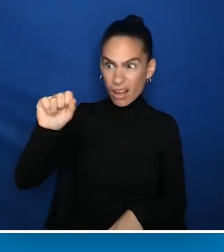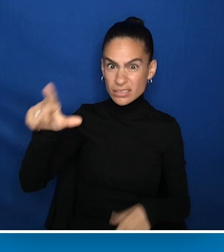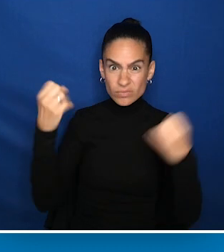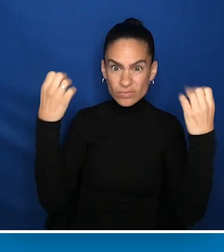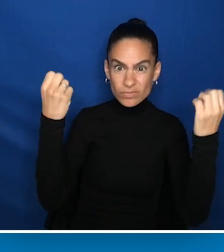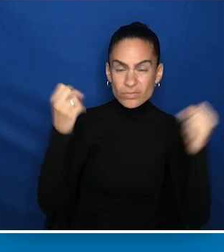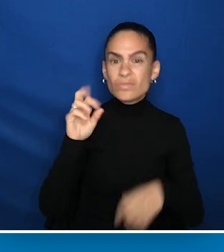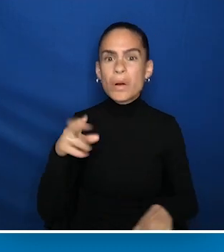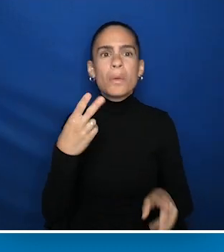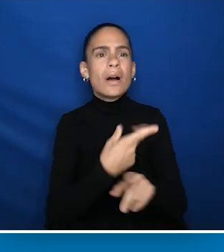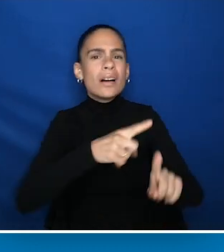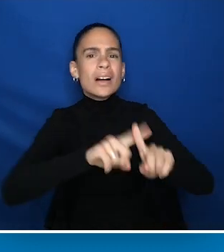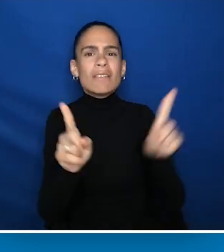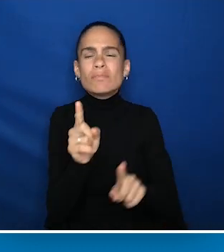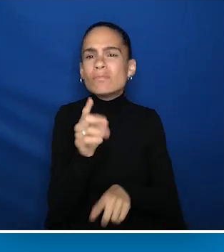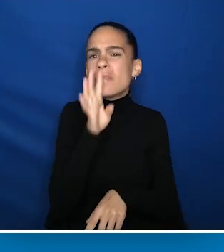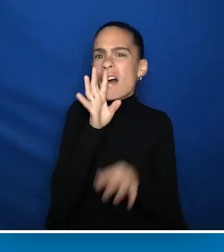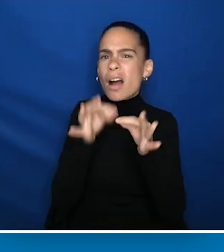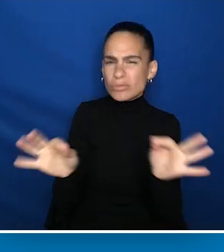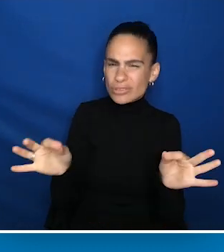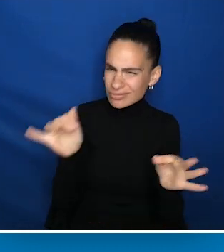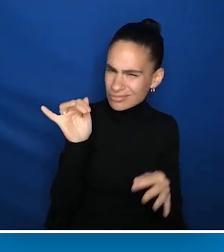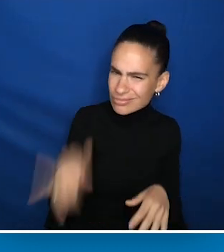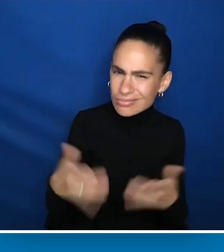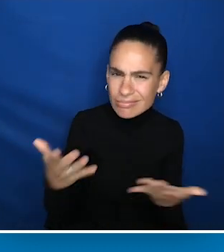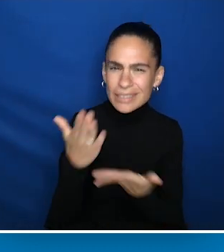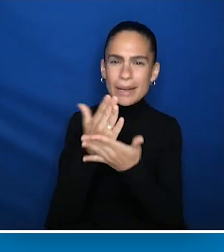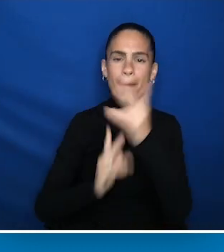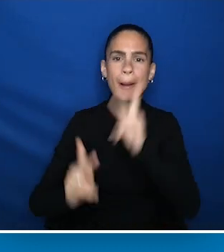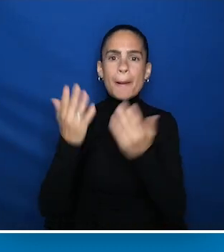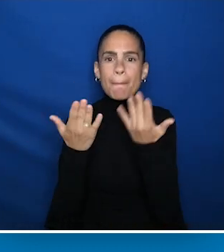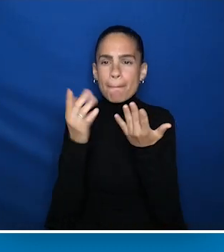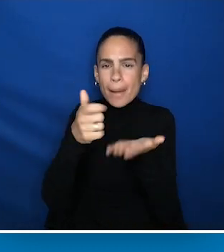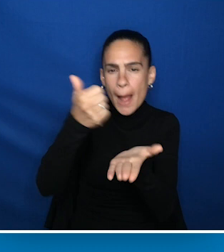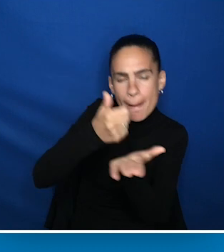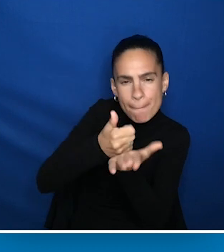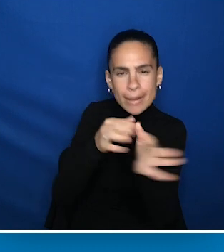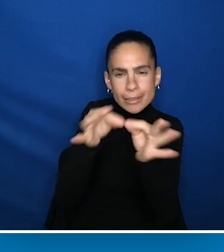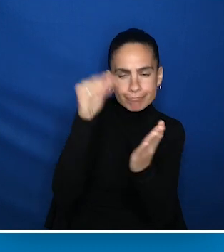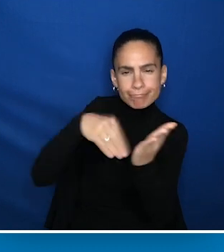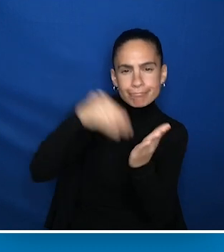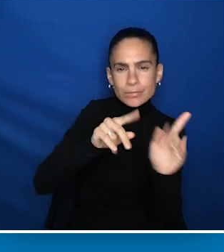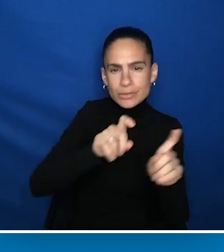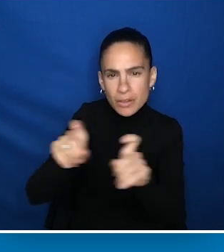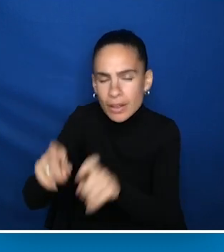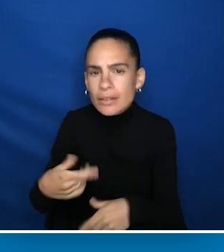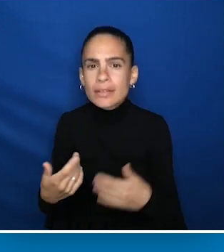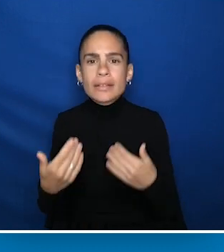like American Sign Language, or may use a different spoken language altogether. Some people may need a little help to fill out a survey